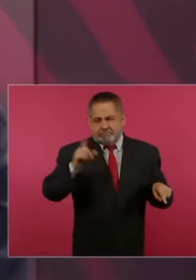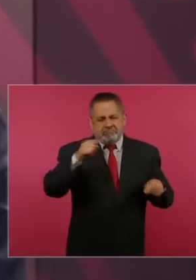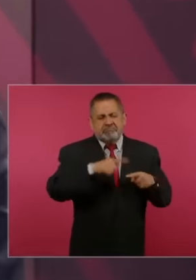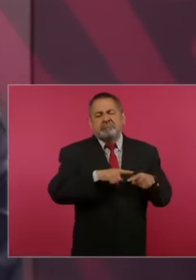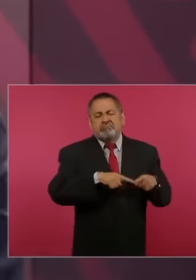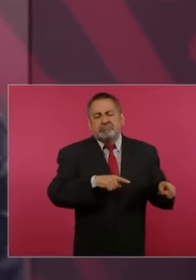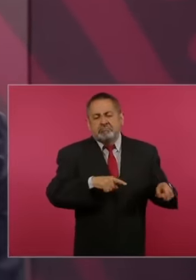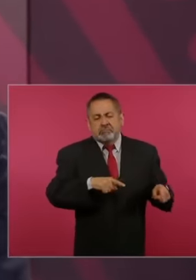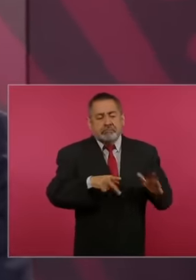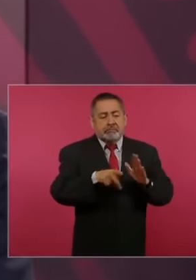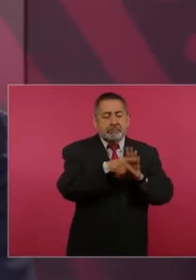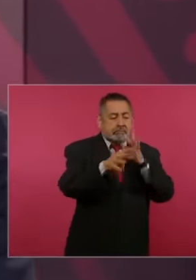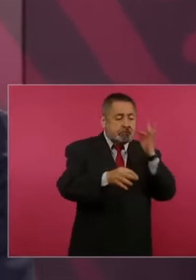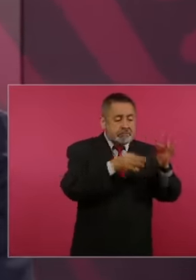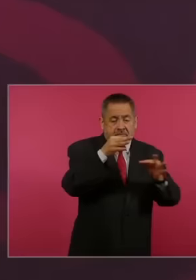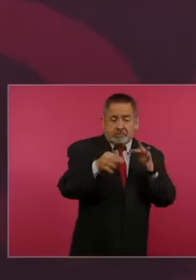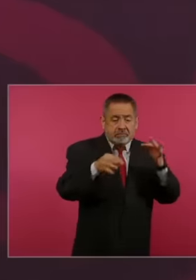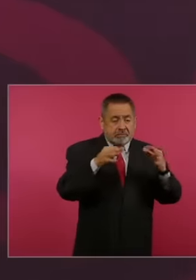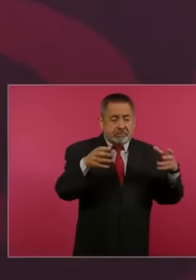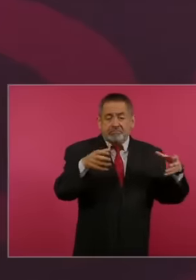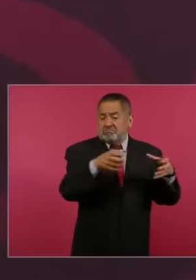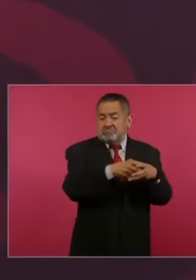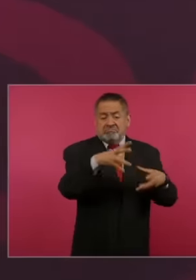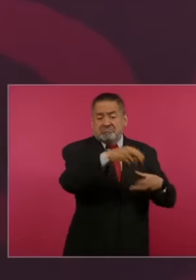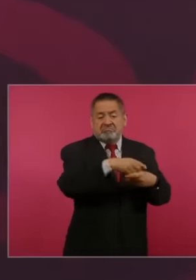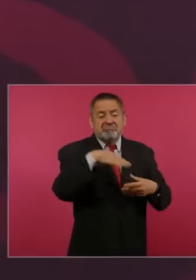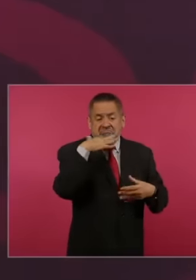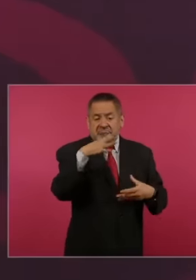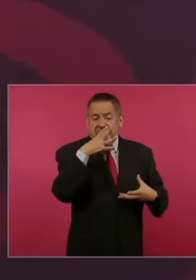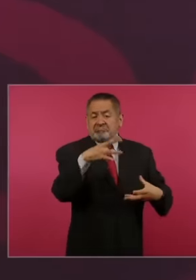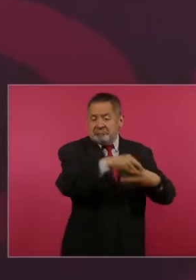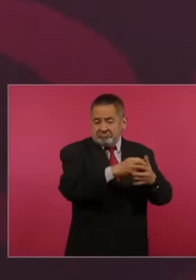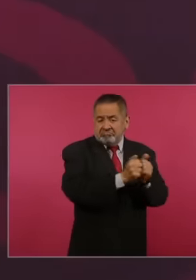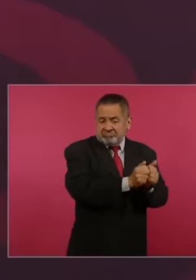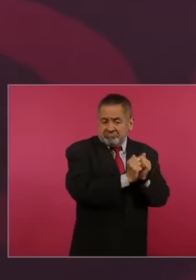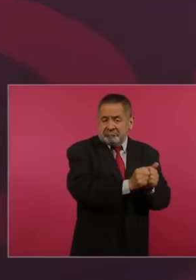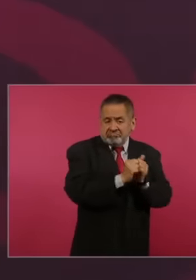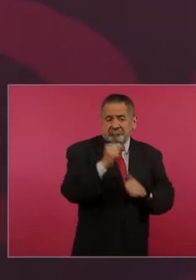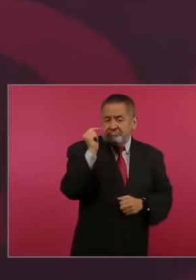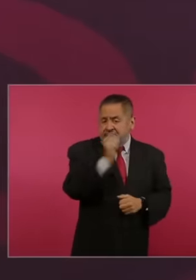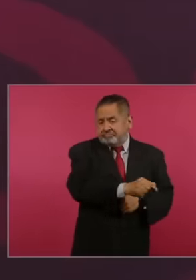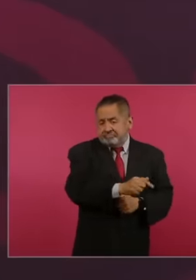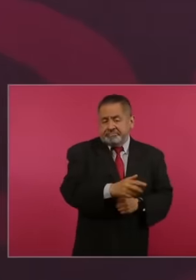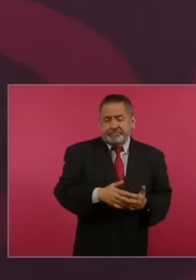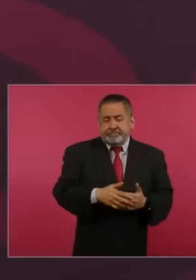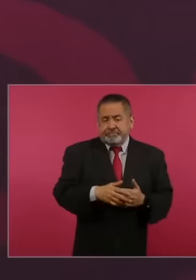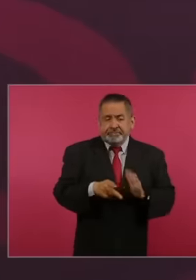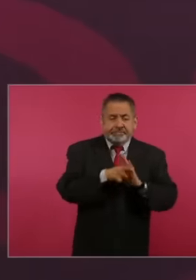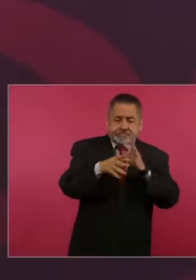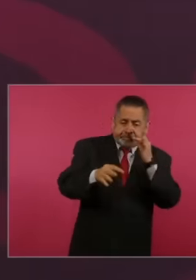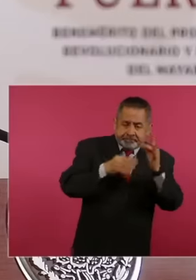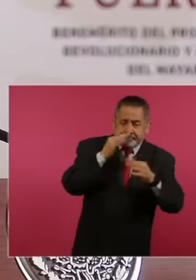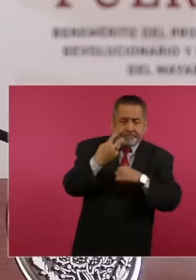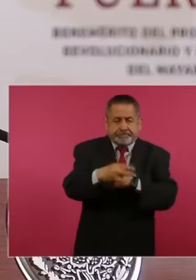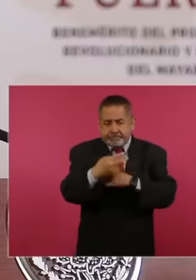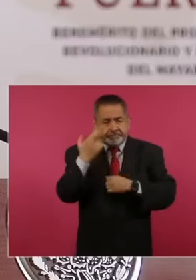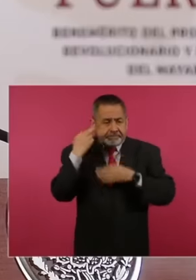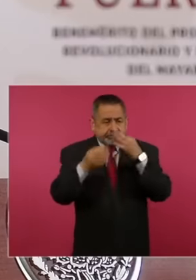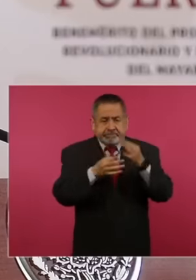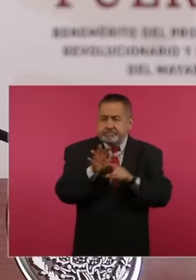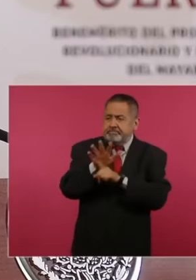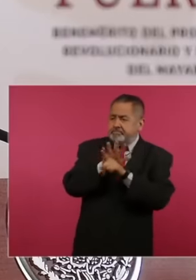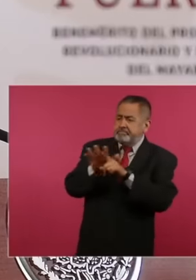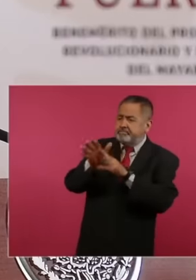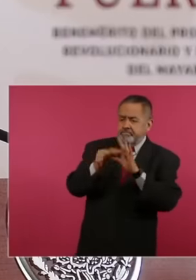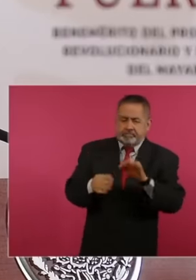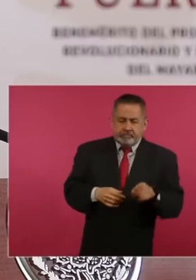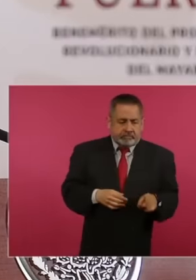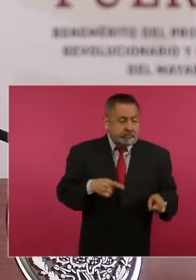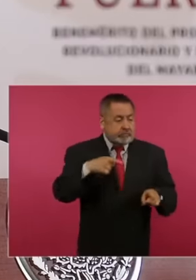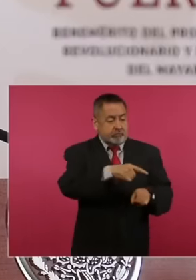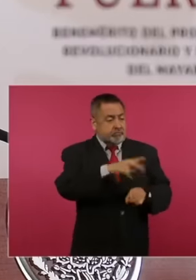means of manipulation because it is difficult for me to say about